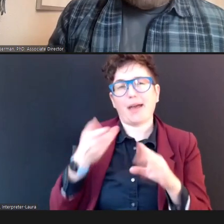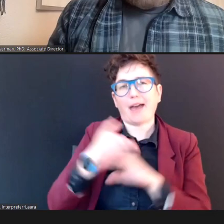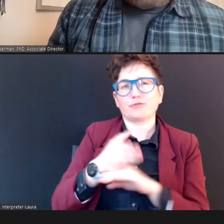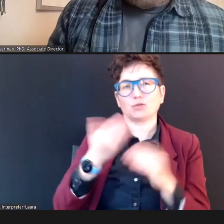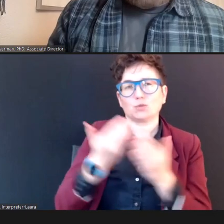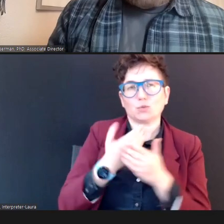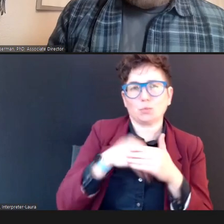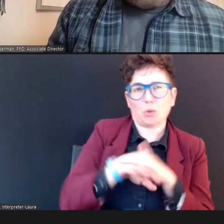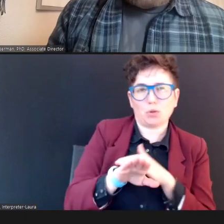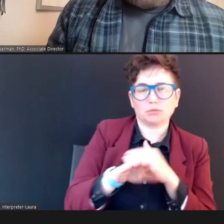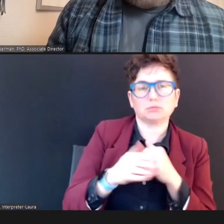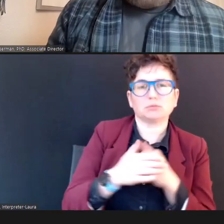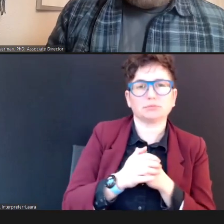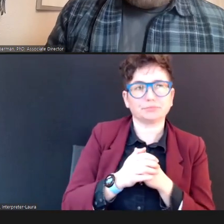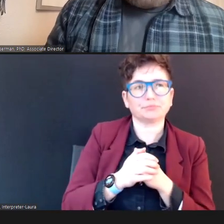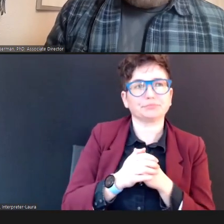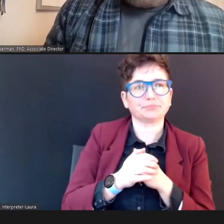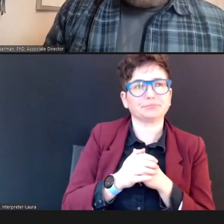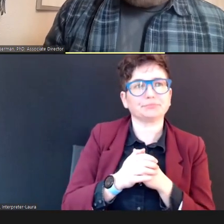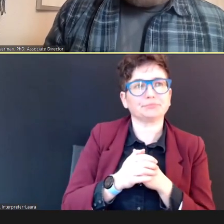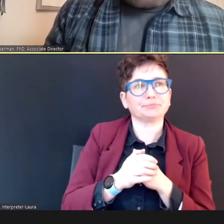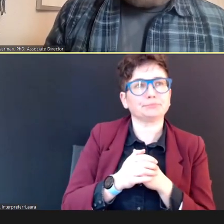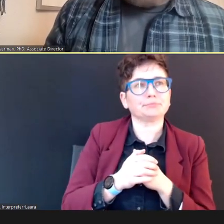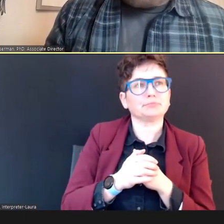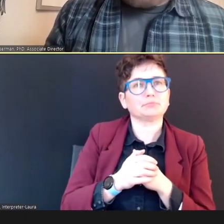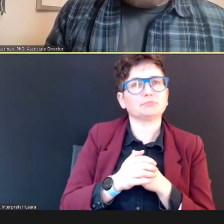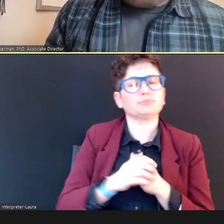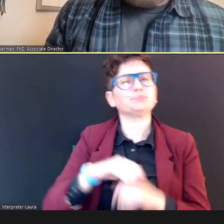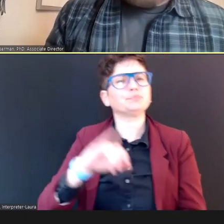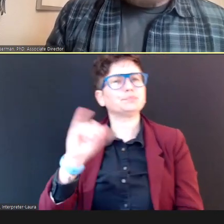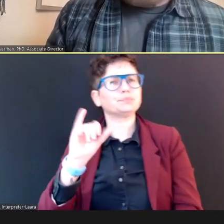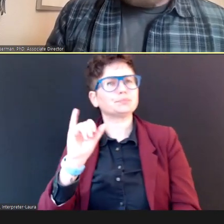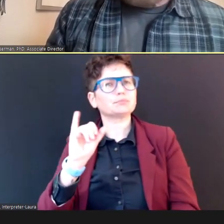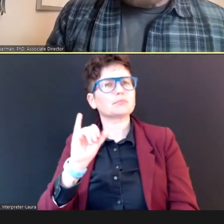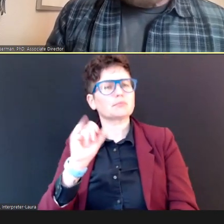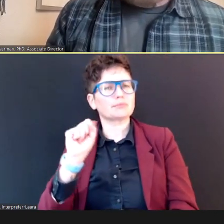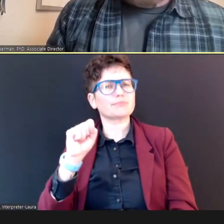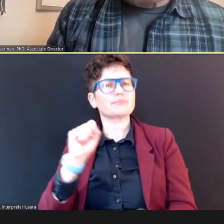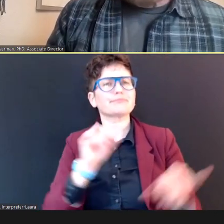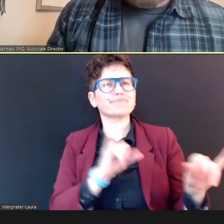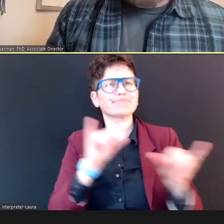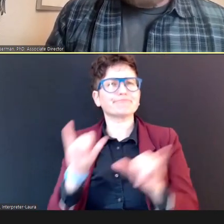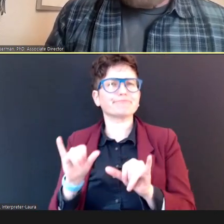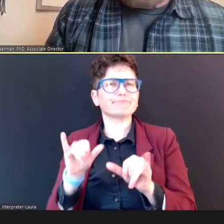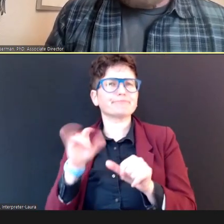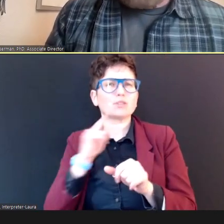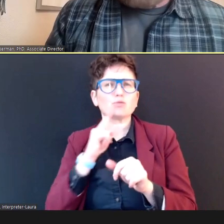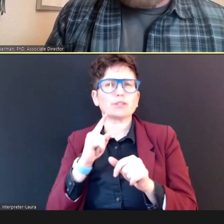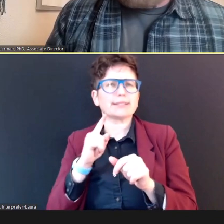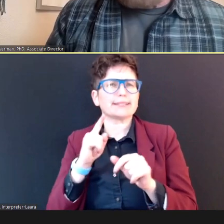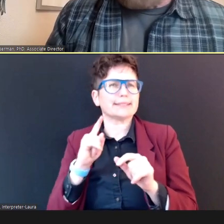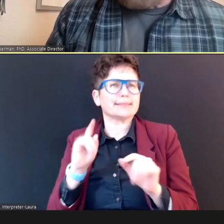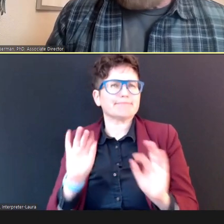You know, and, again, it's similar to the subtle changes that you might see in vision that can occur for any of us.